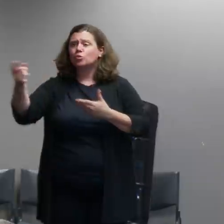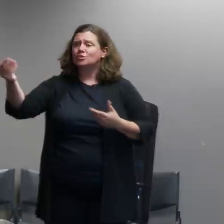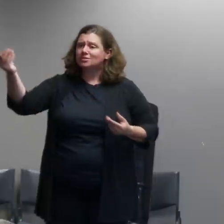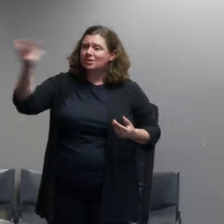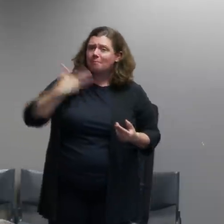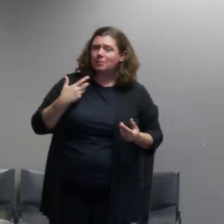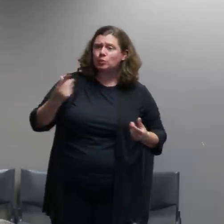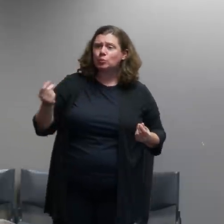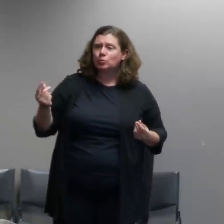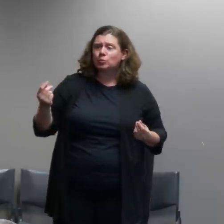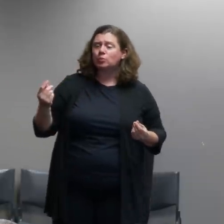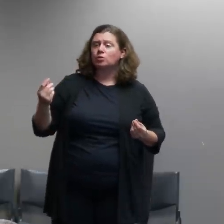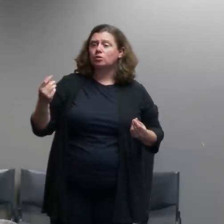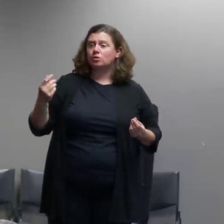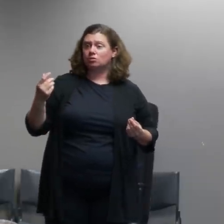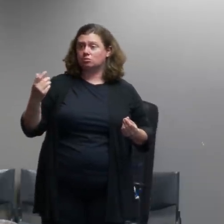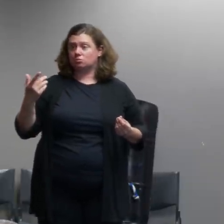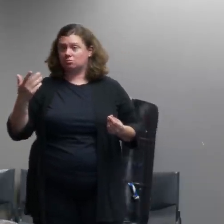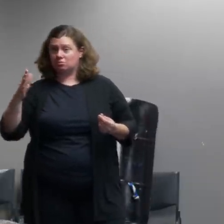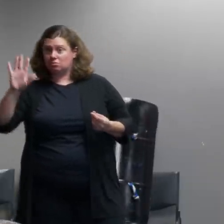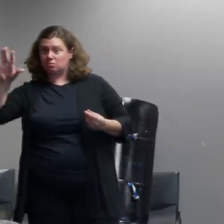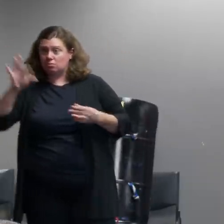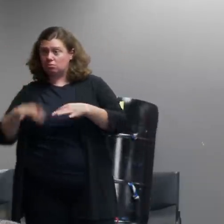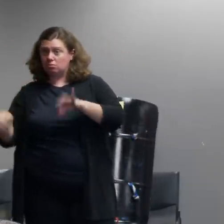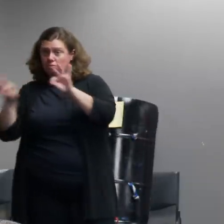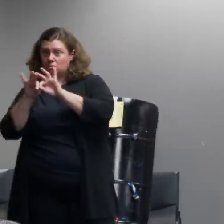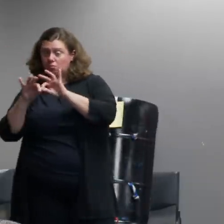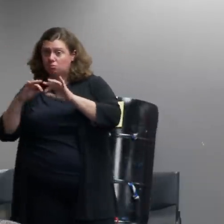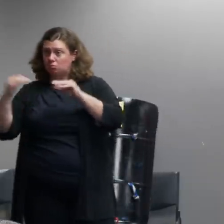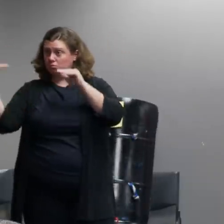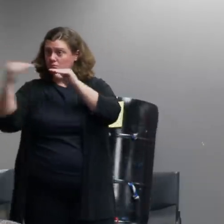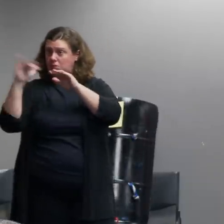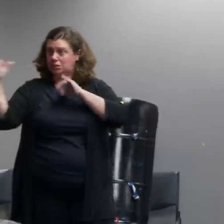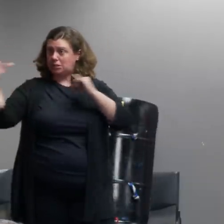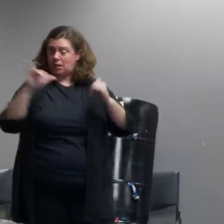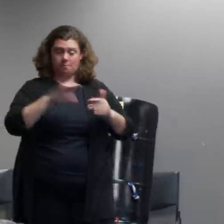its values i think that goes a really long way i happen to be a big believer